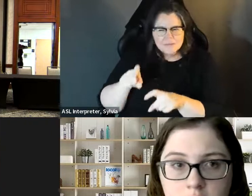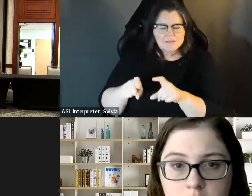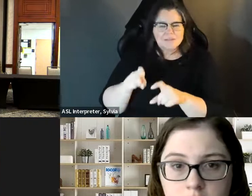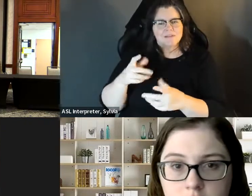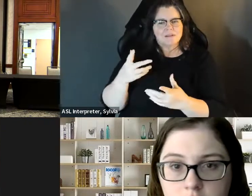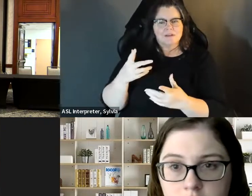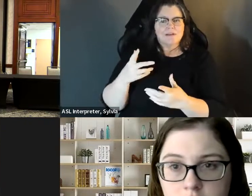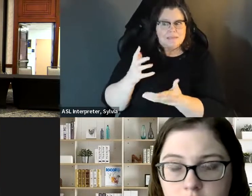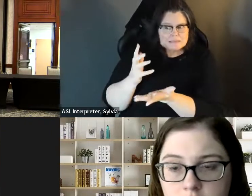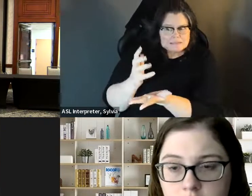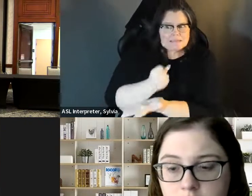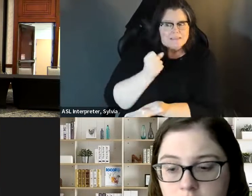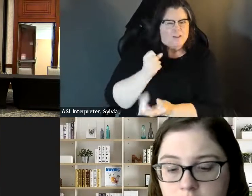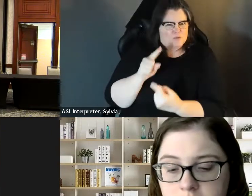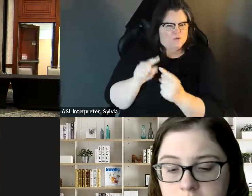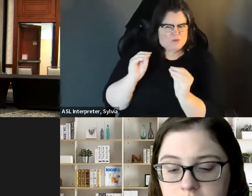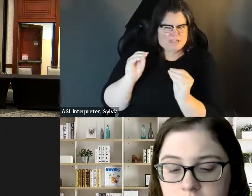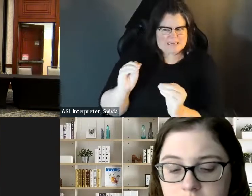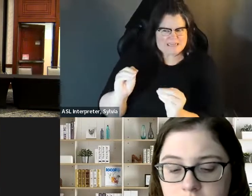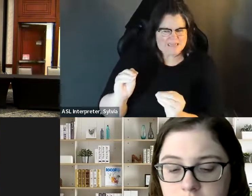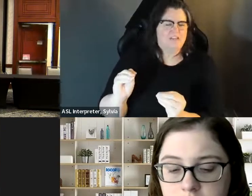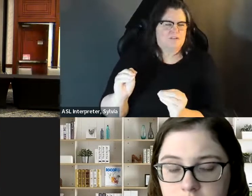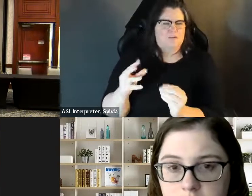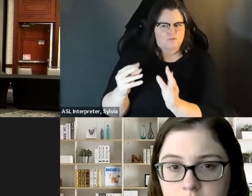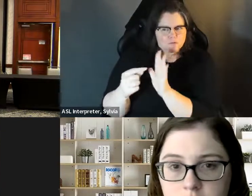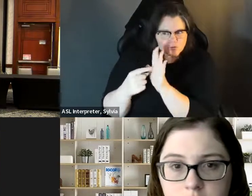that we bring to the table I think is very important. The aspect that it's a teachable moment, so here's a great time